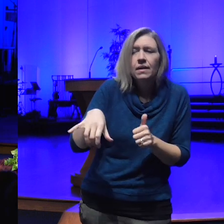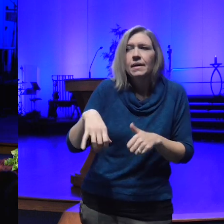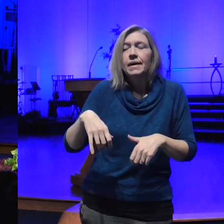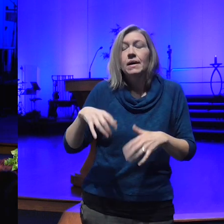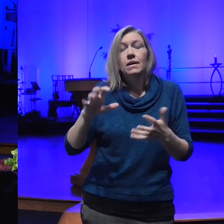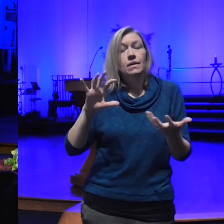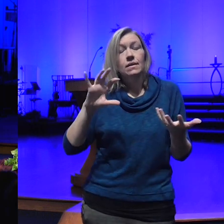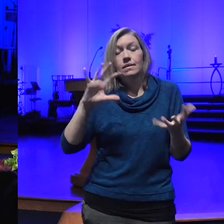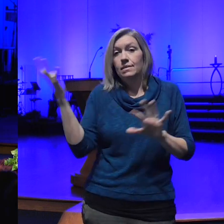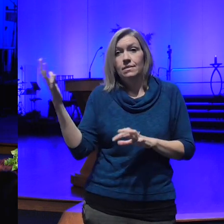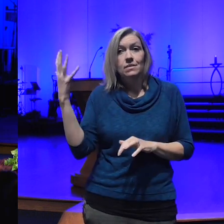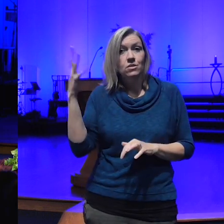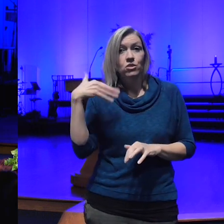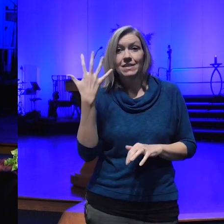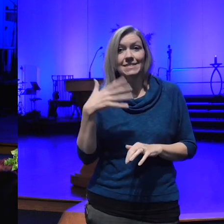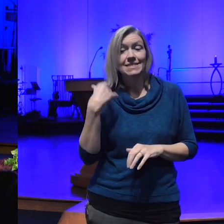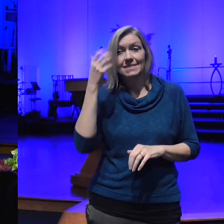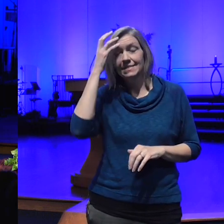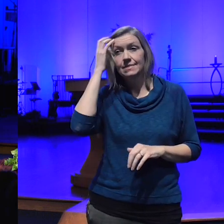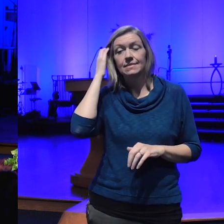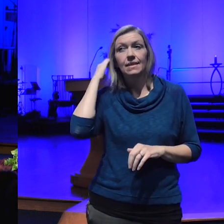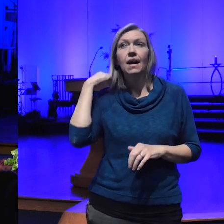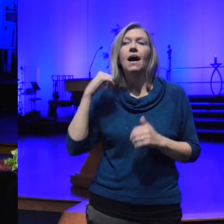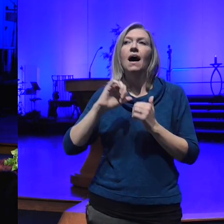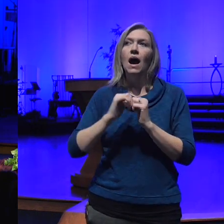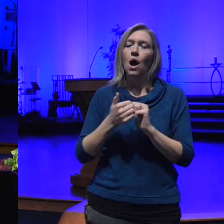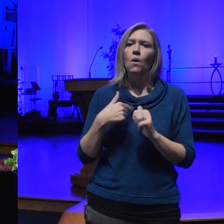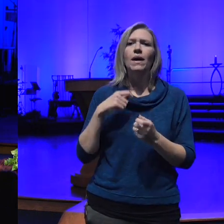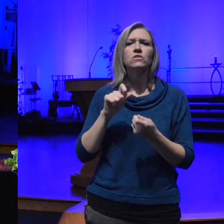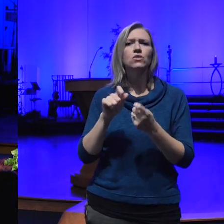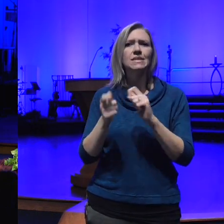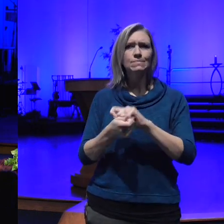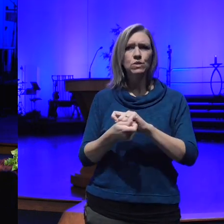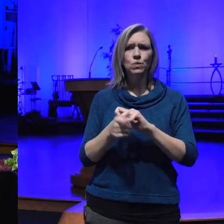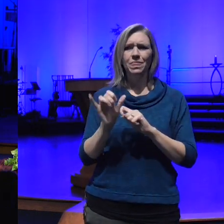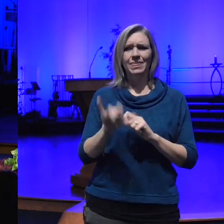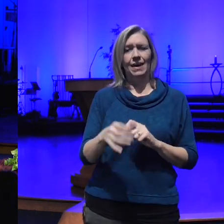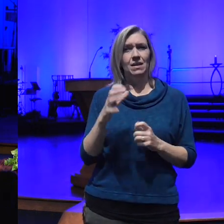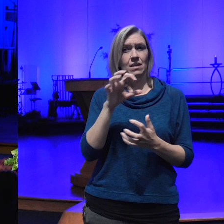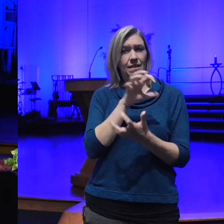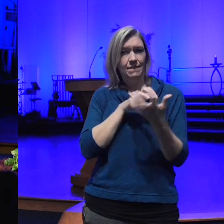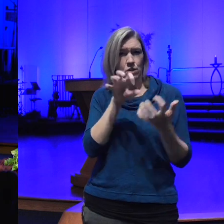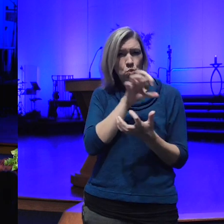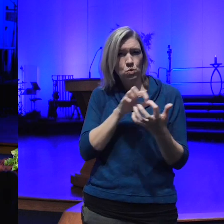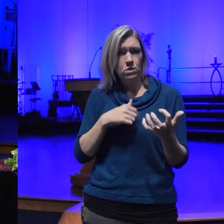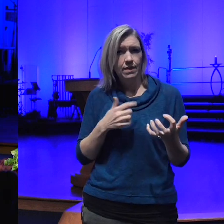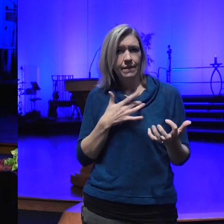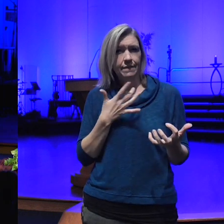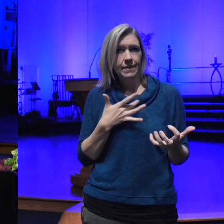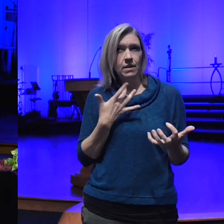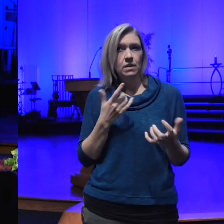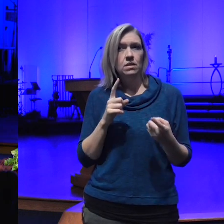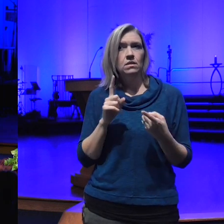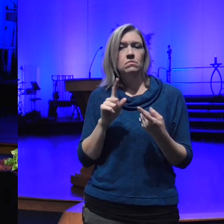making how do I transmute that confusion that I might feel into Clarity that's in alignment